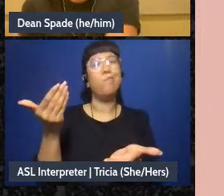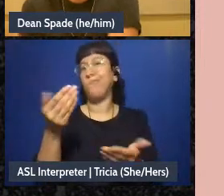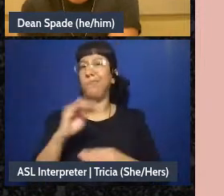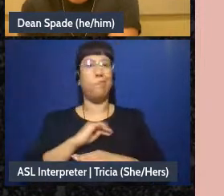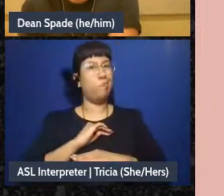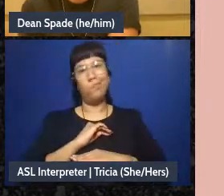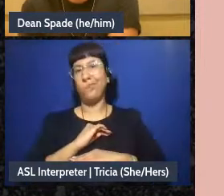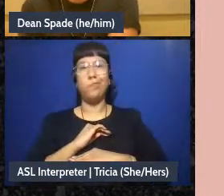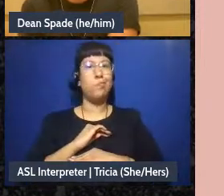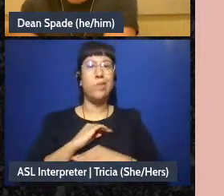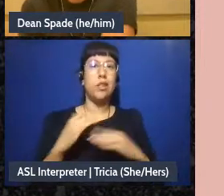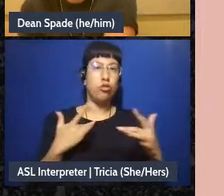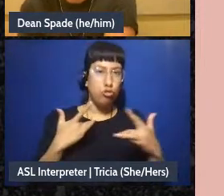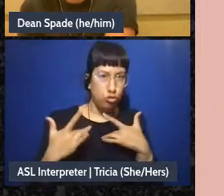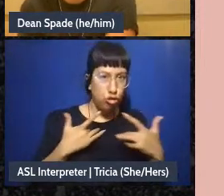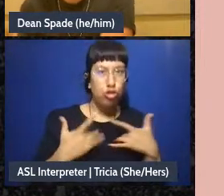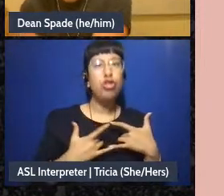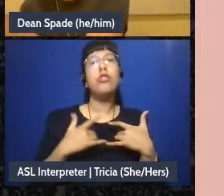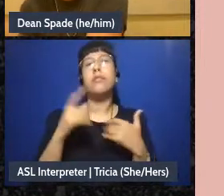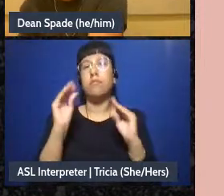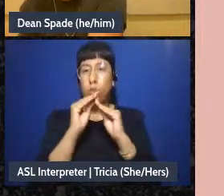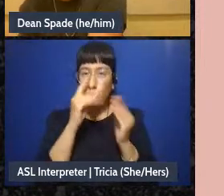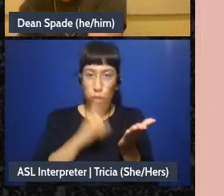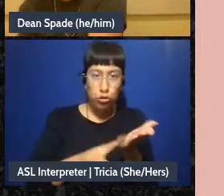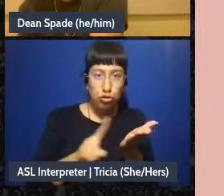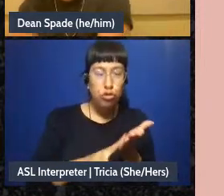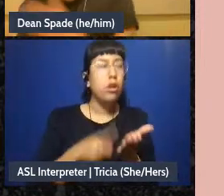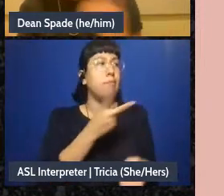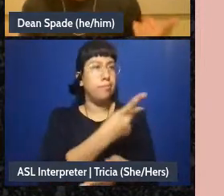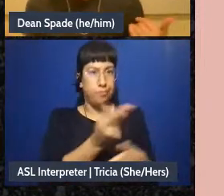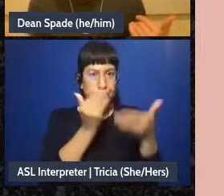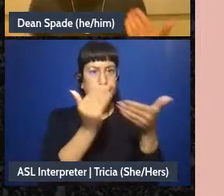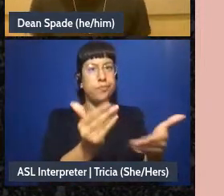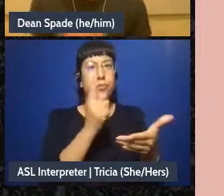research and a new proposal” So then we deal with that, and so it could be three meetings before we